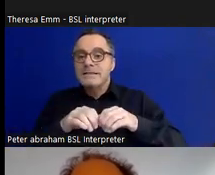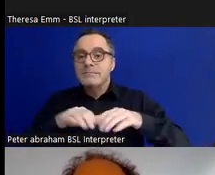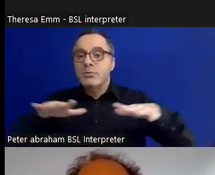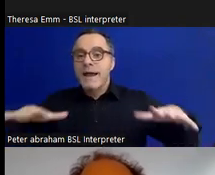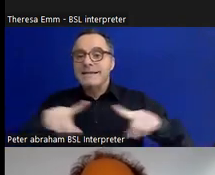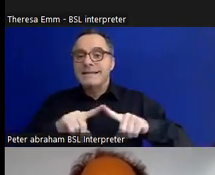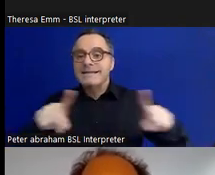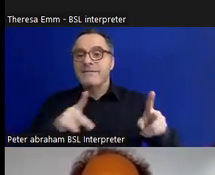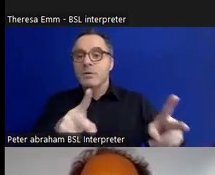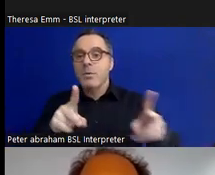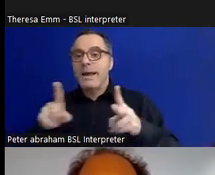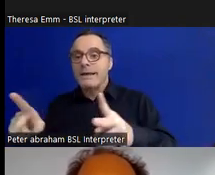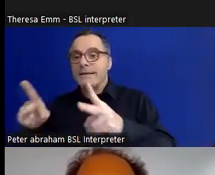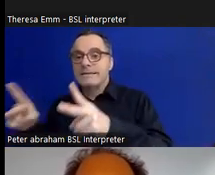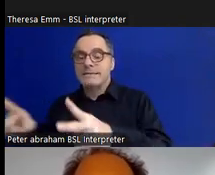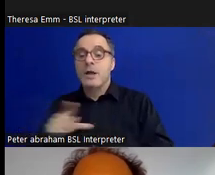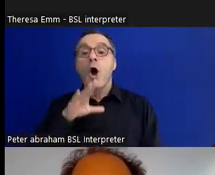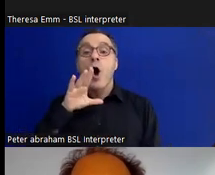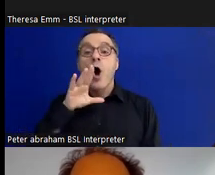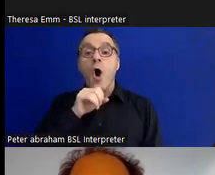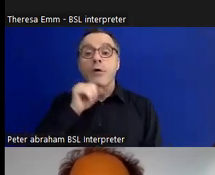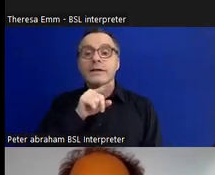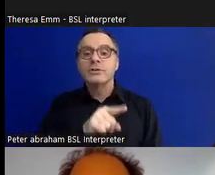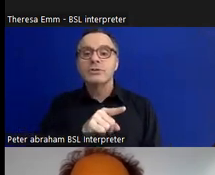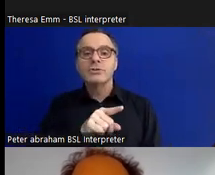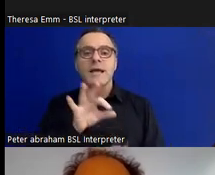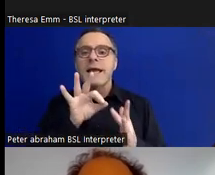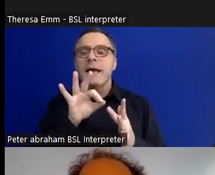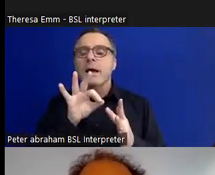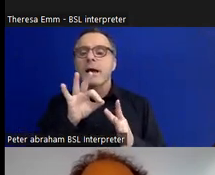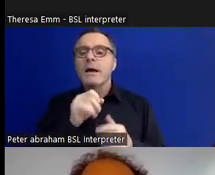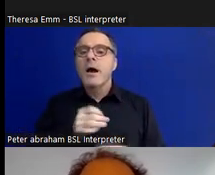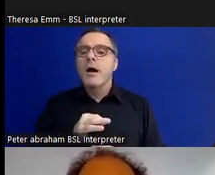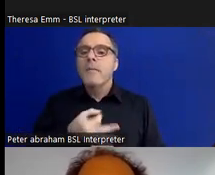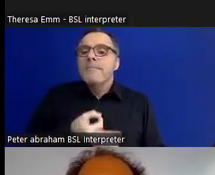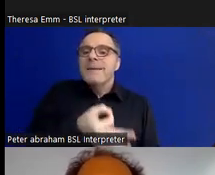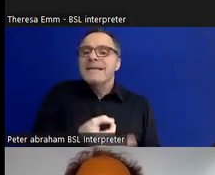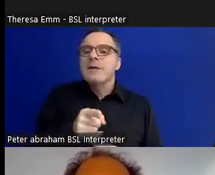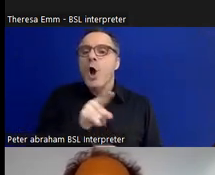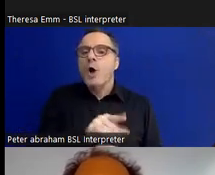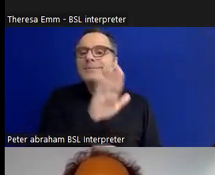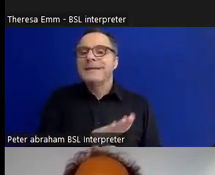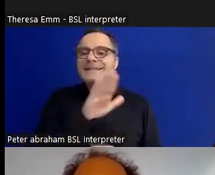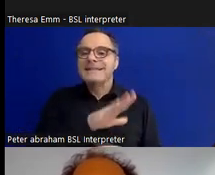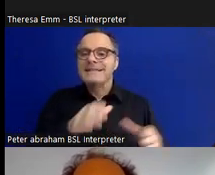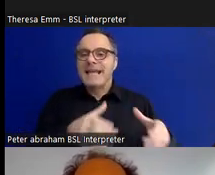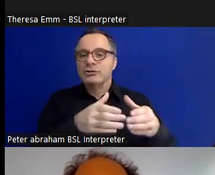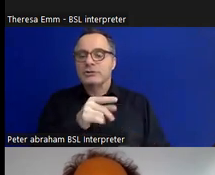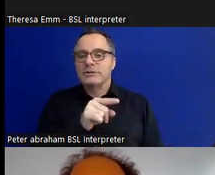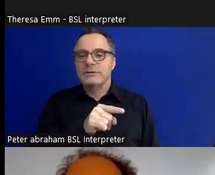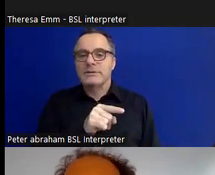there was in orange there's a 'Piss on pity' section which is about people campaigning